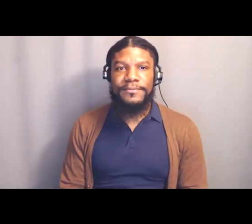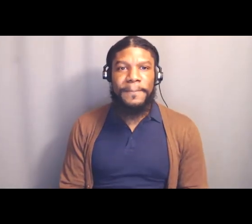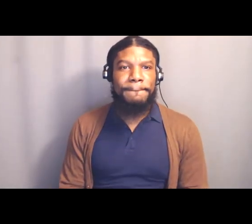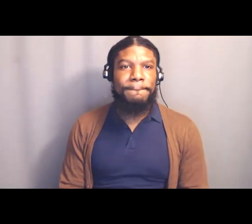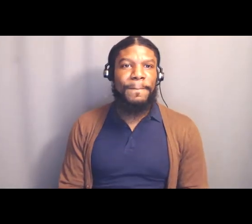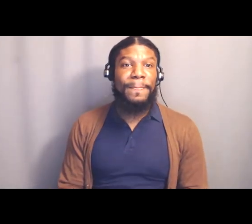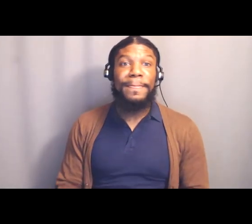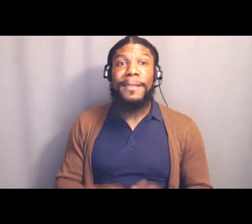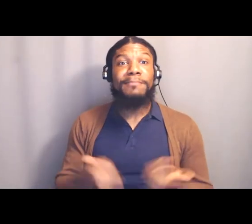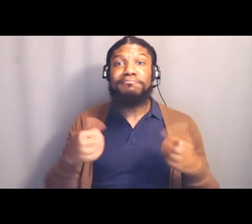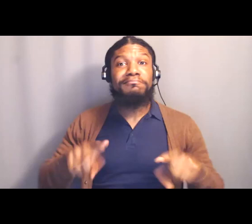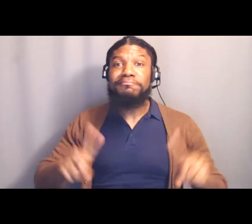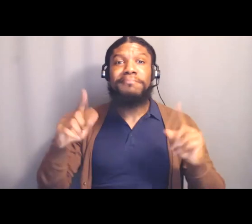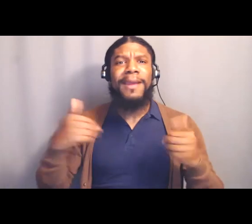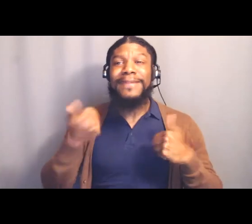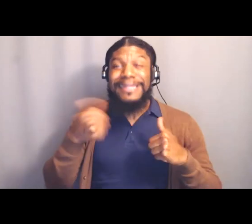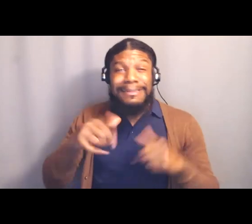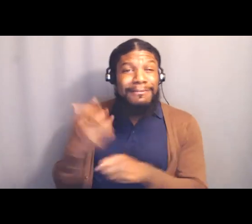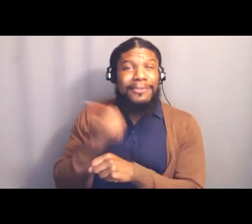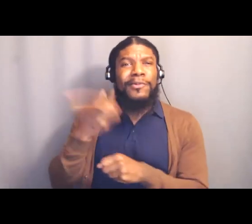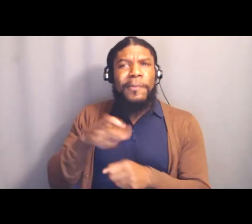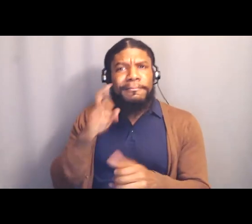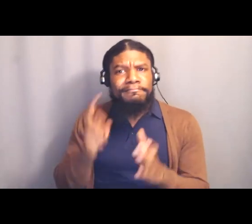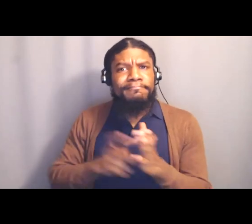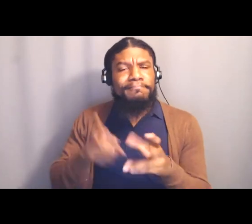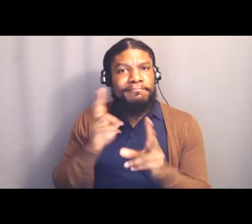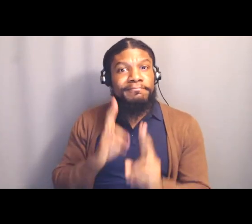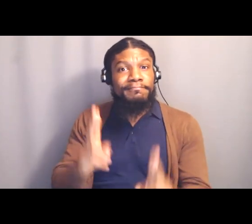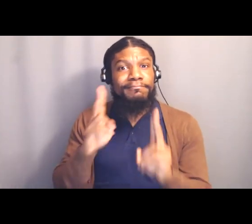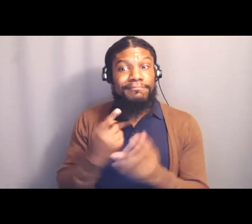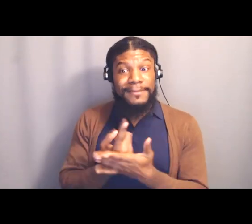Anybody have a victory that we need to acknowledge from the last week?